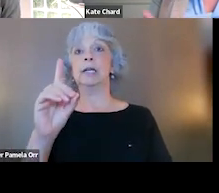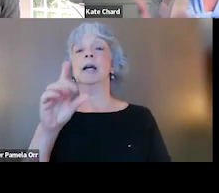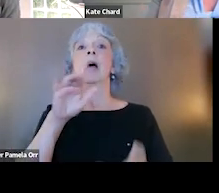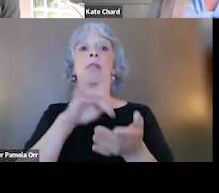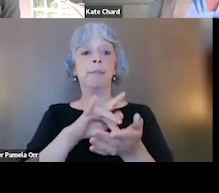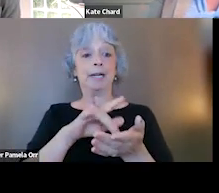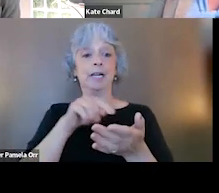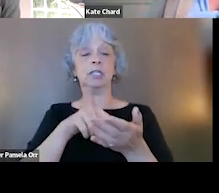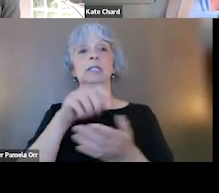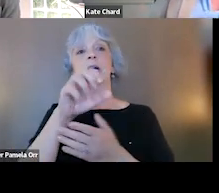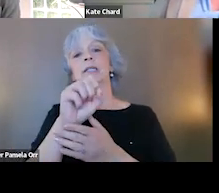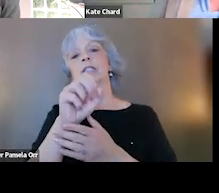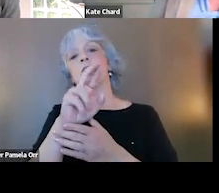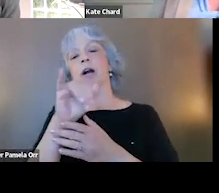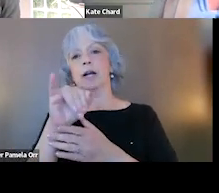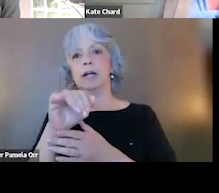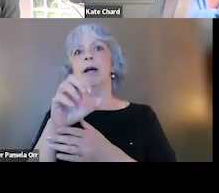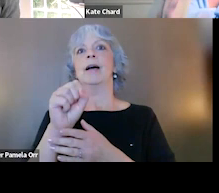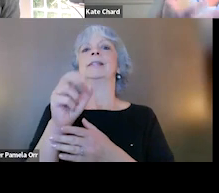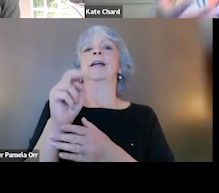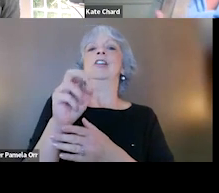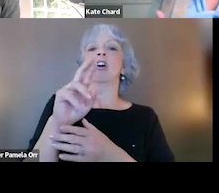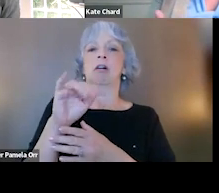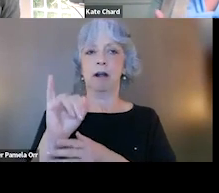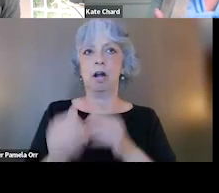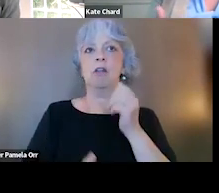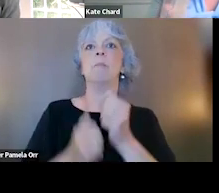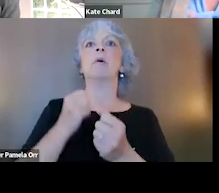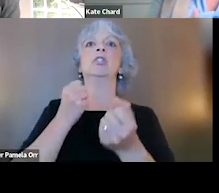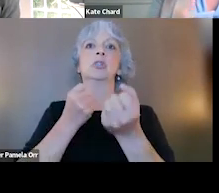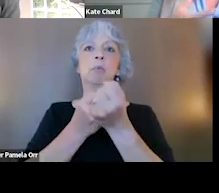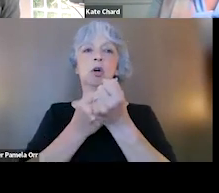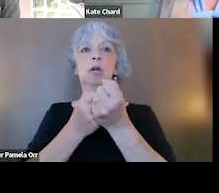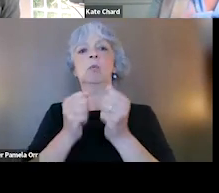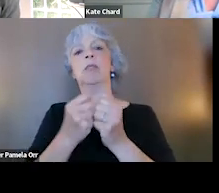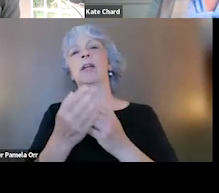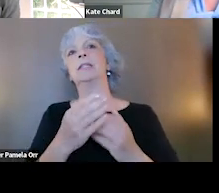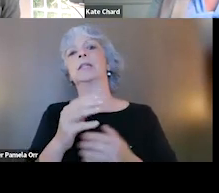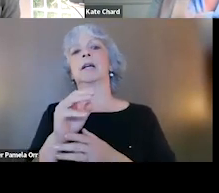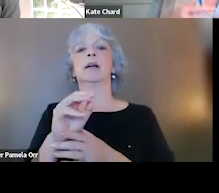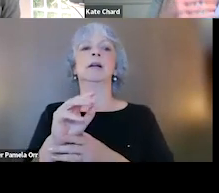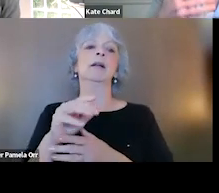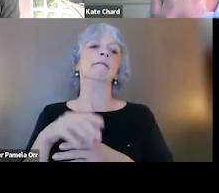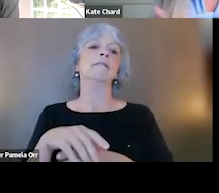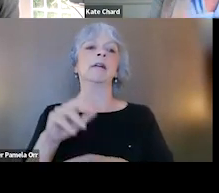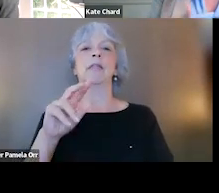the SSRIs and SNRIs are the most supported with things like venlafaxine and celexa,